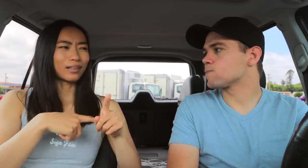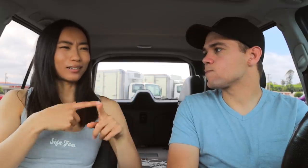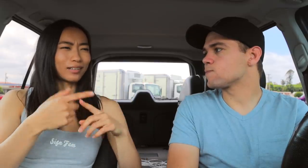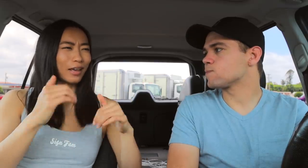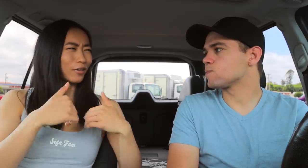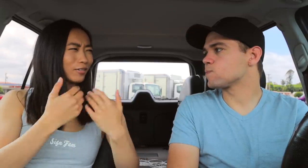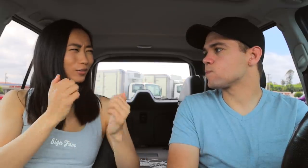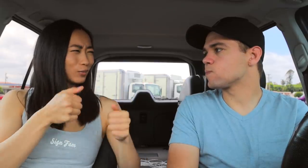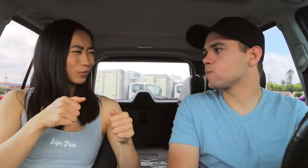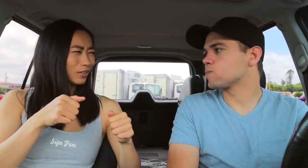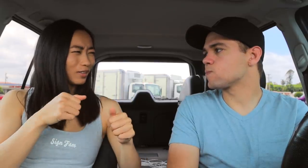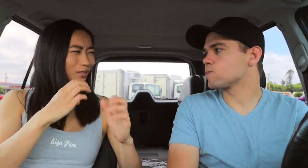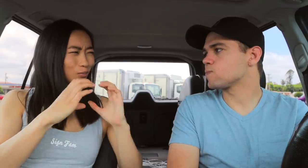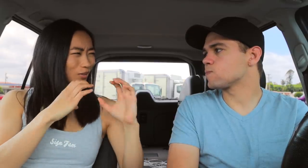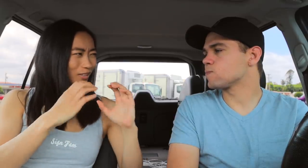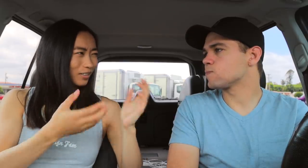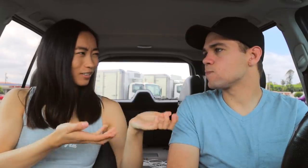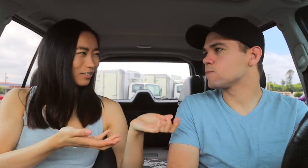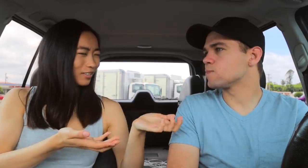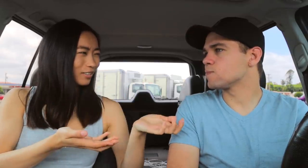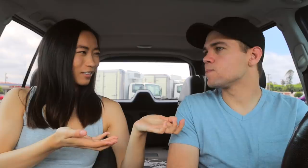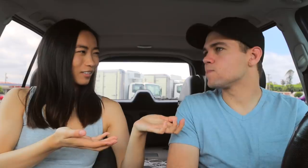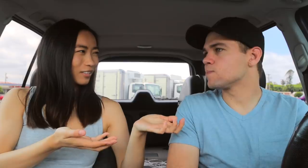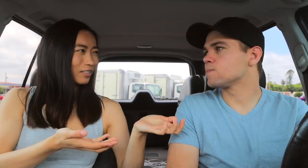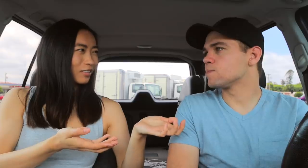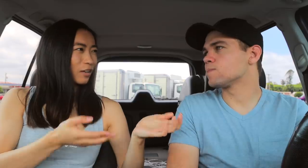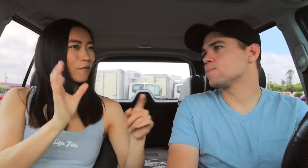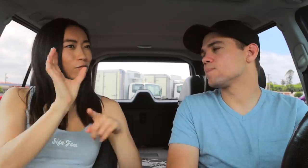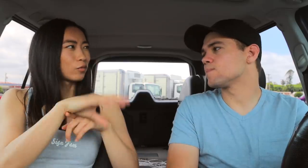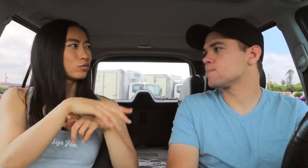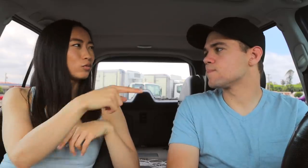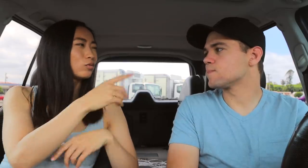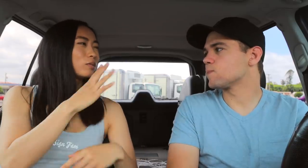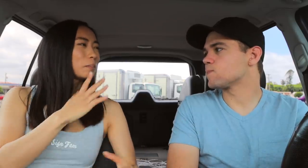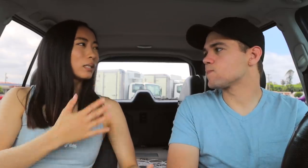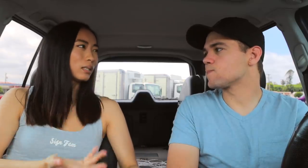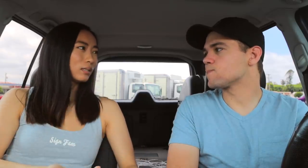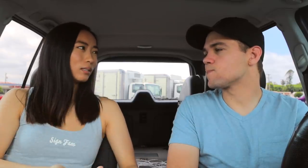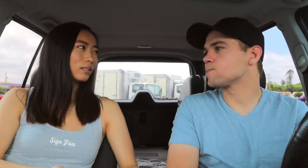then how can we communicate? Forces you to speak.